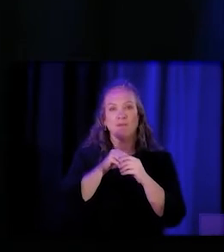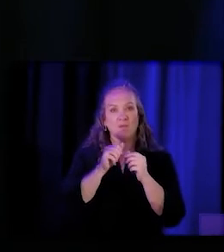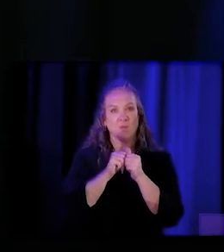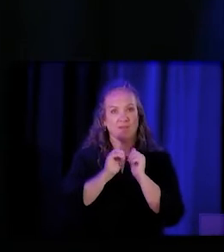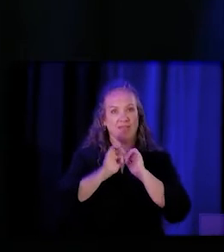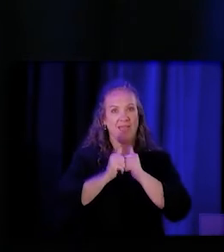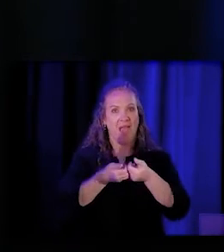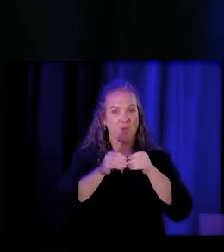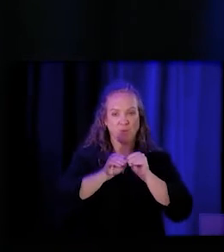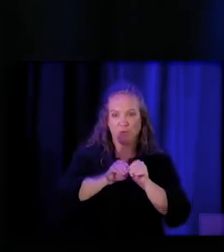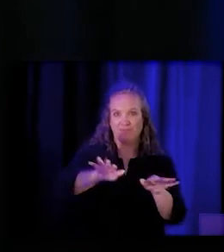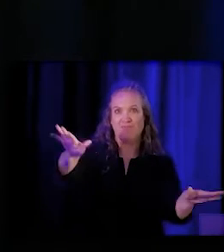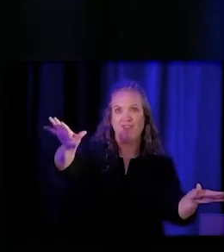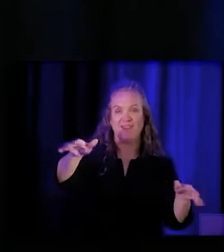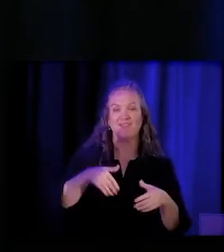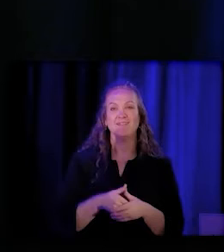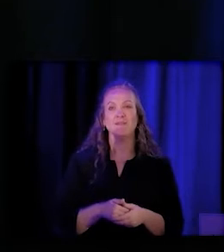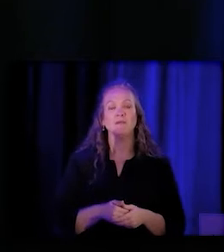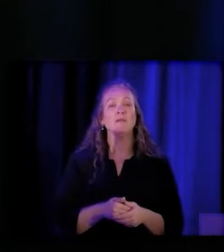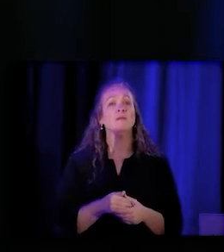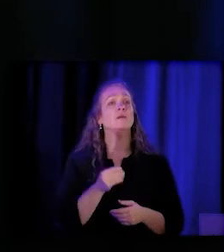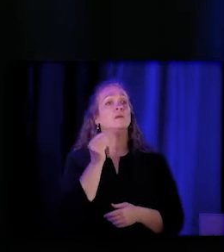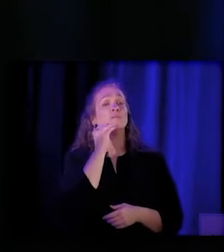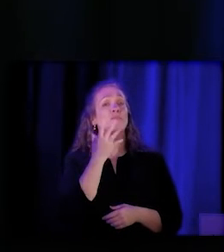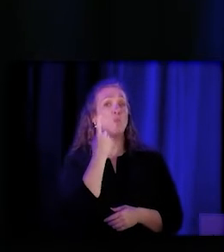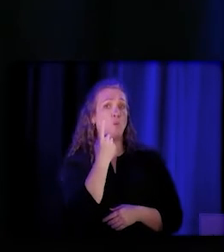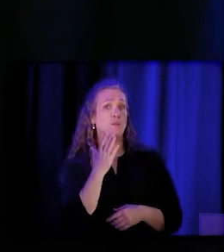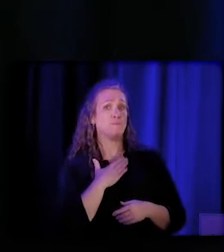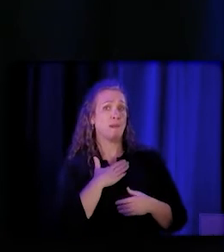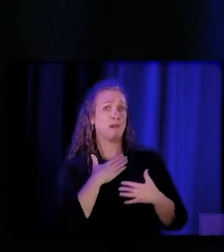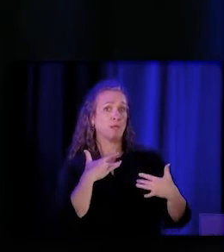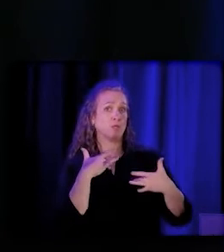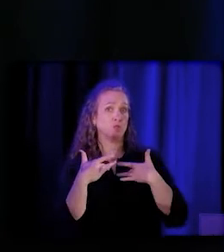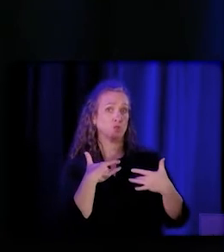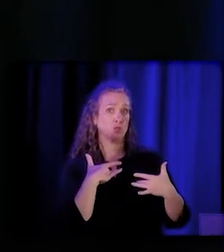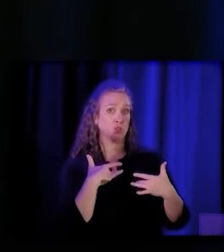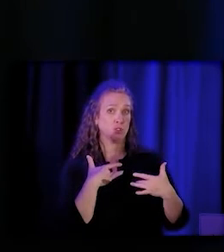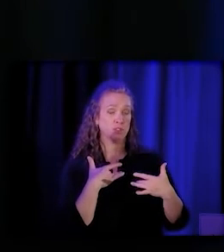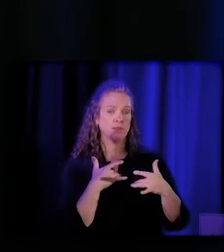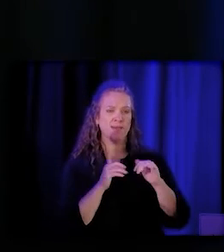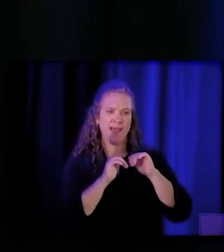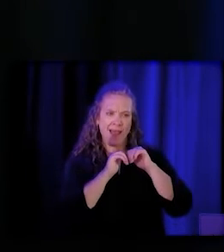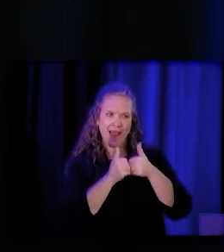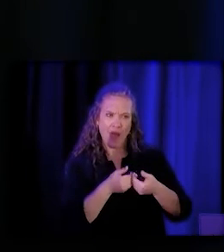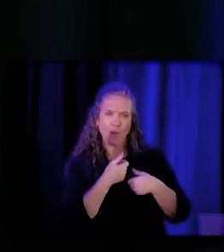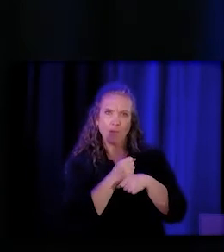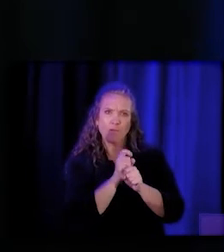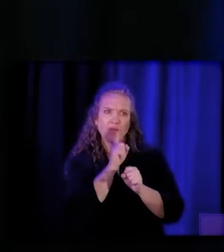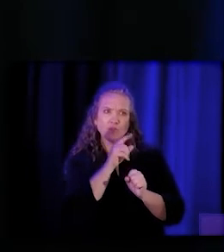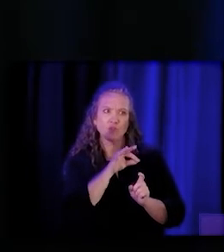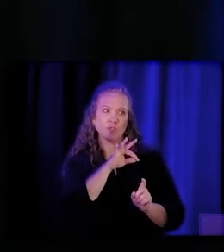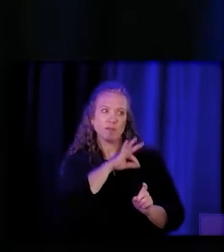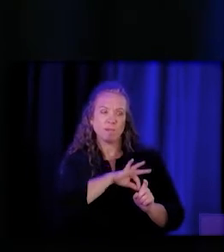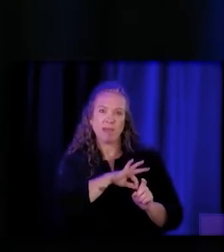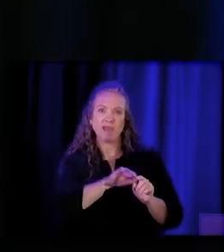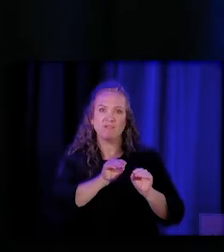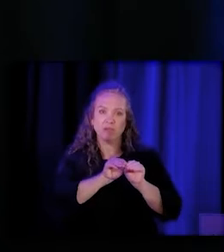One of my concerns around this work is how do we really make sure that the benefit is being stood up equitably